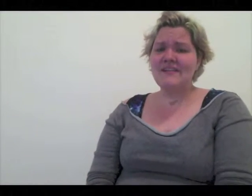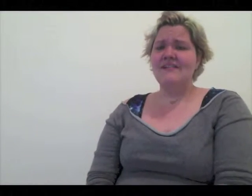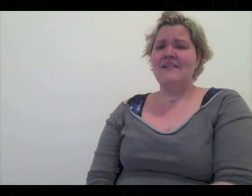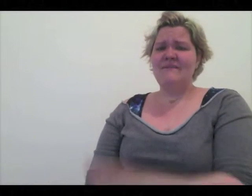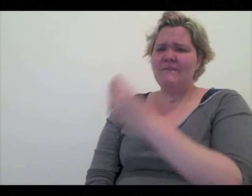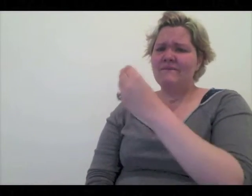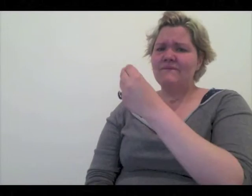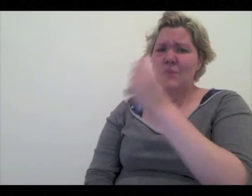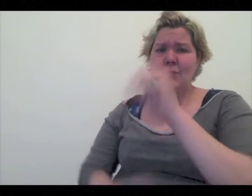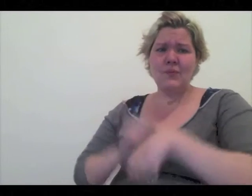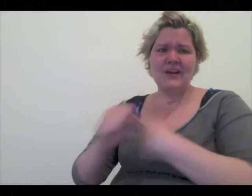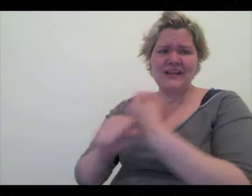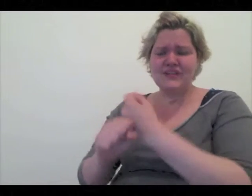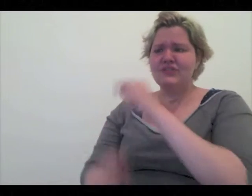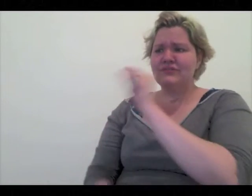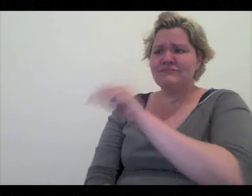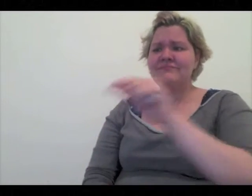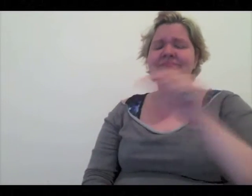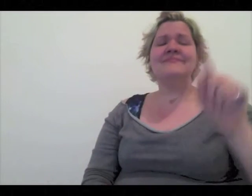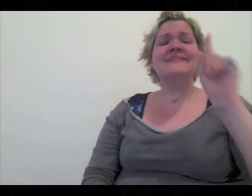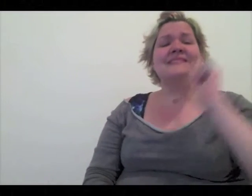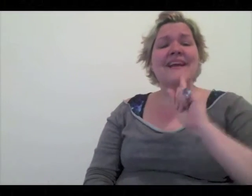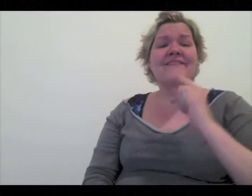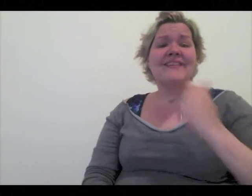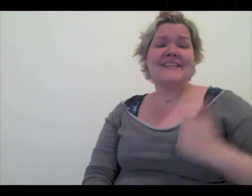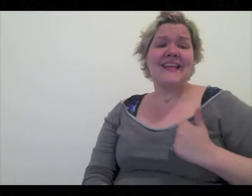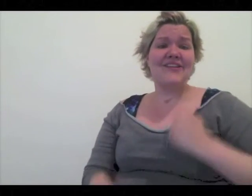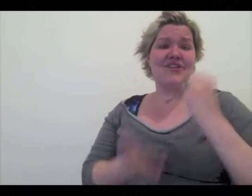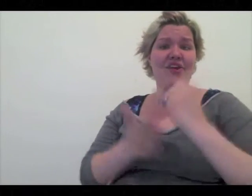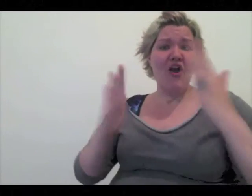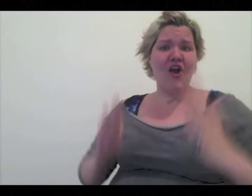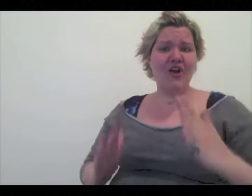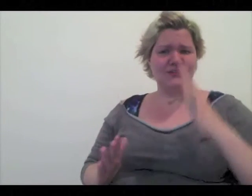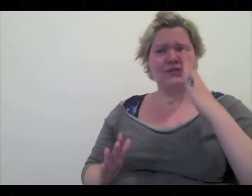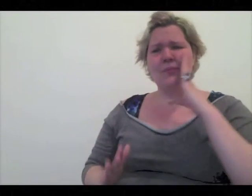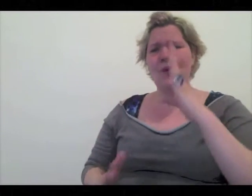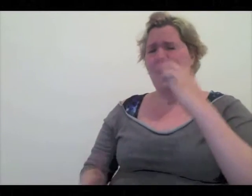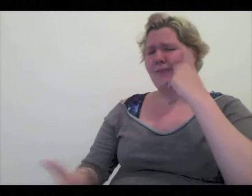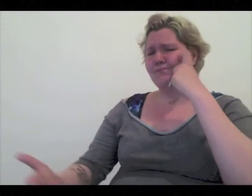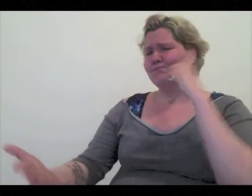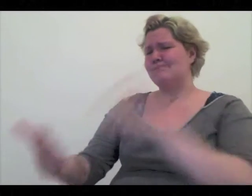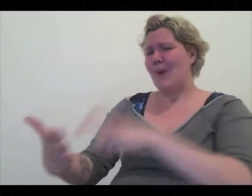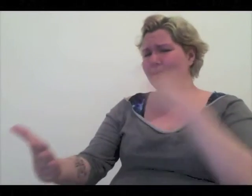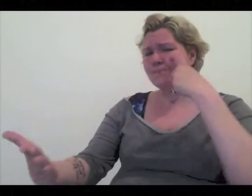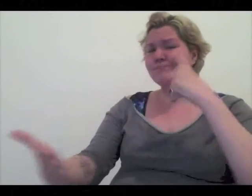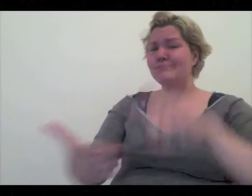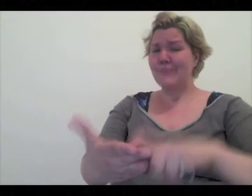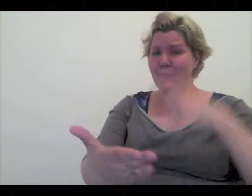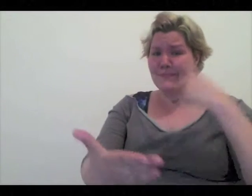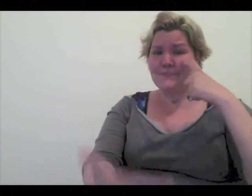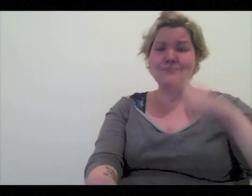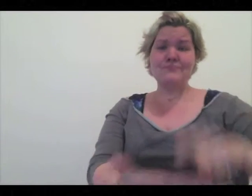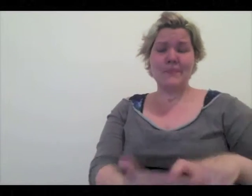and that Deaf Canadian Artists will become more recognized during this time.